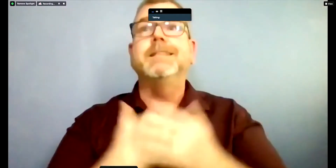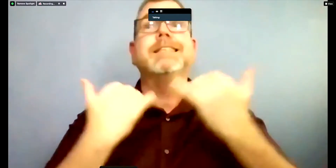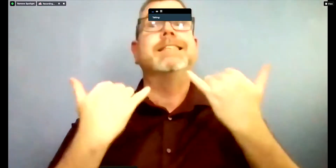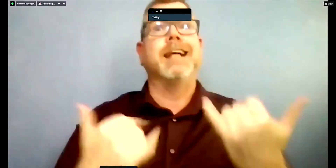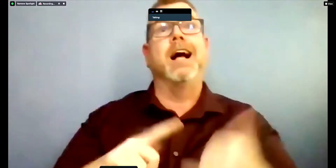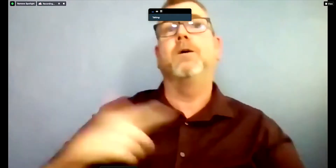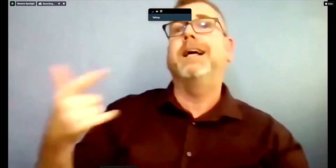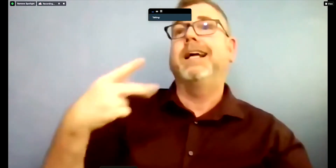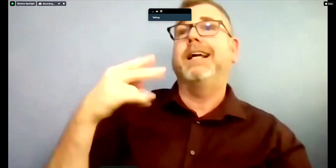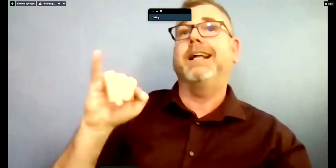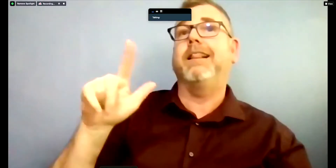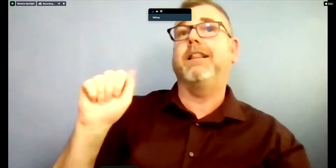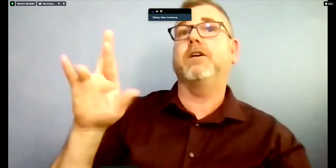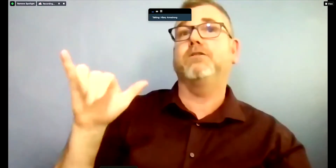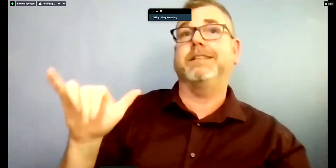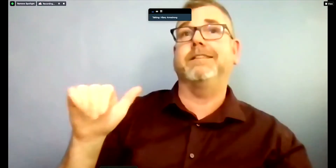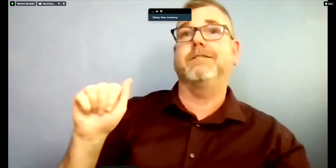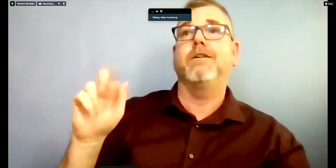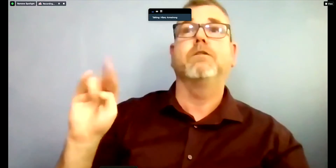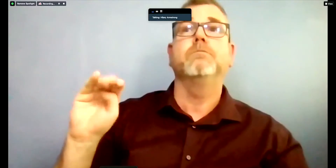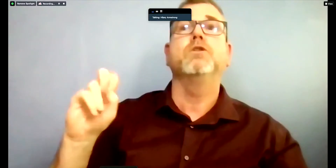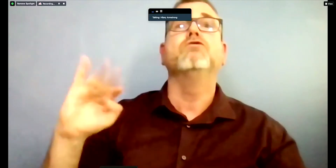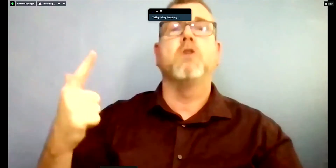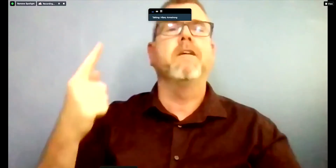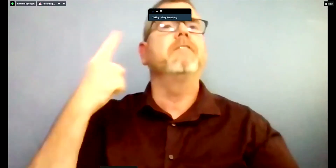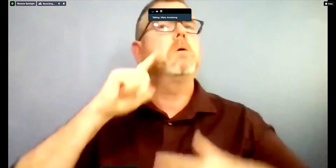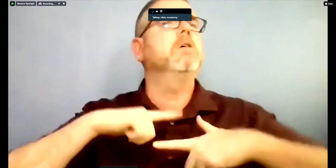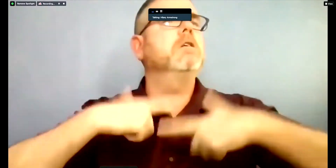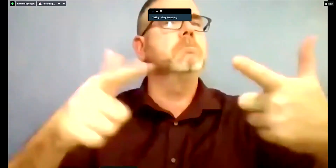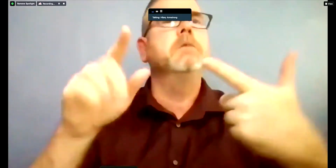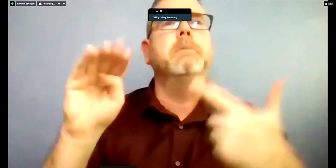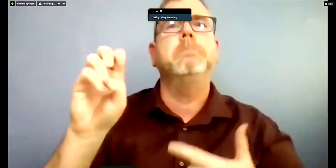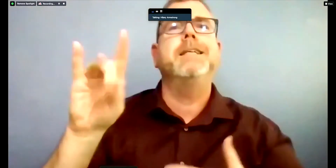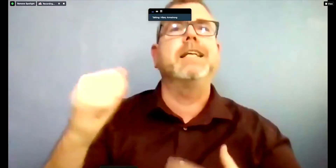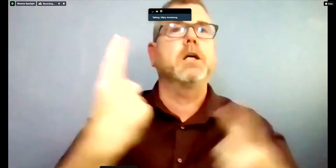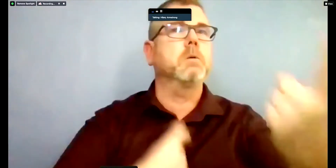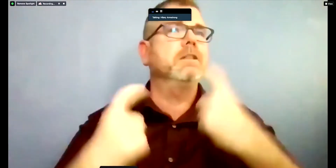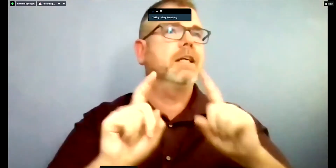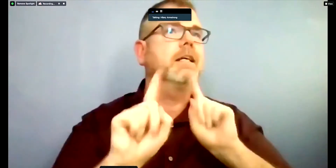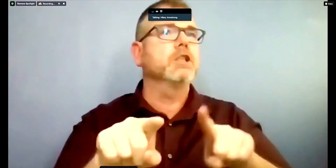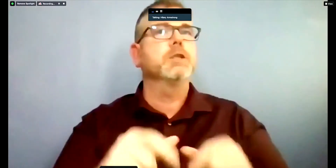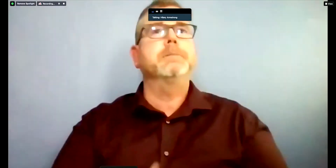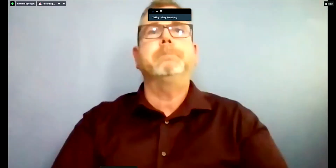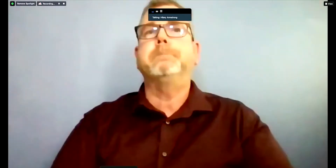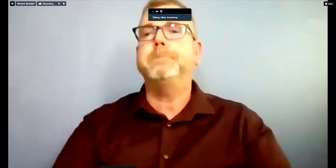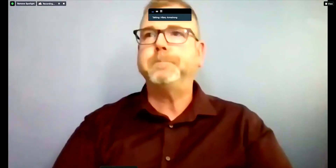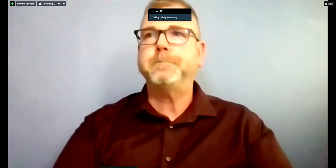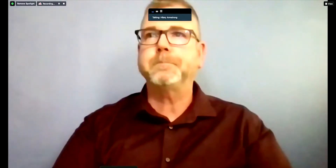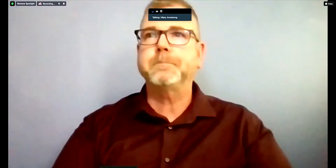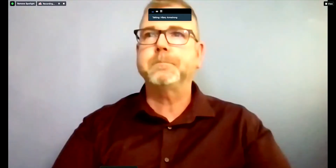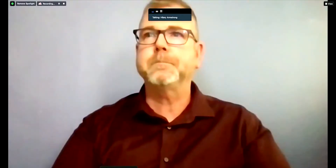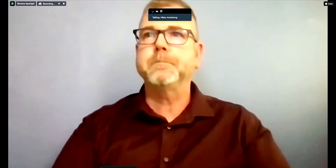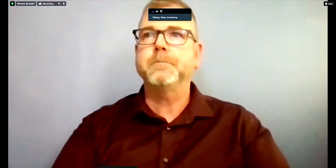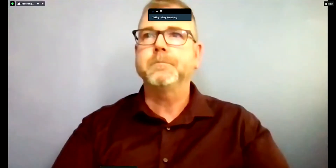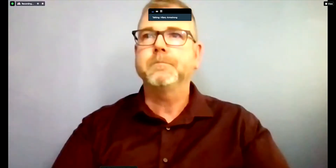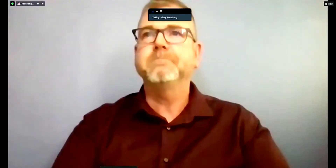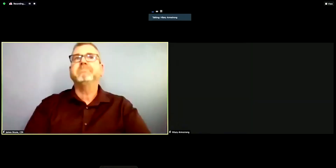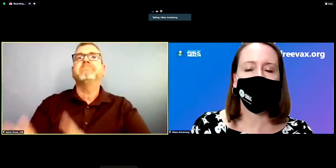Thank you very much to all of our speakers today. We will now move into the